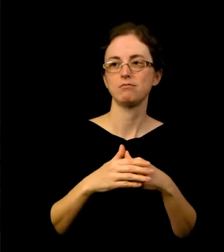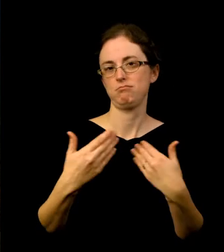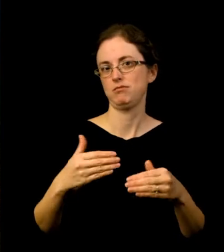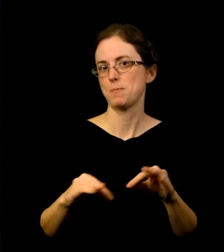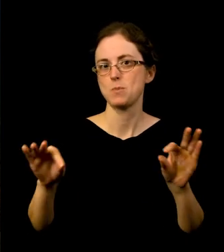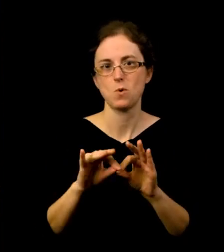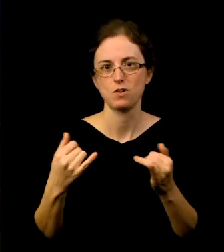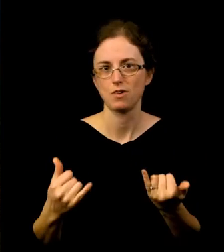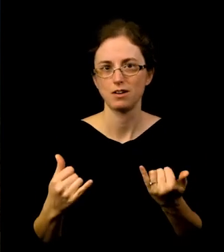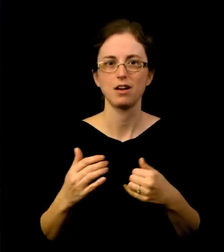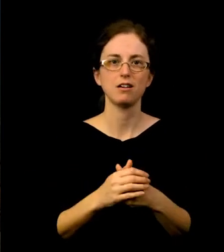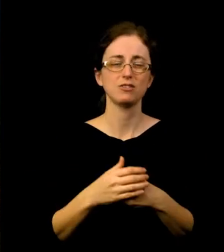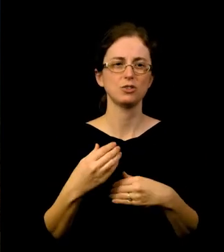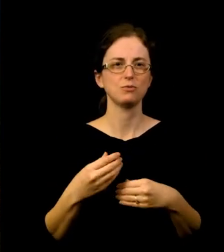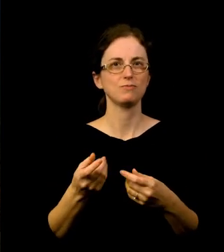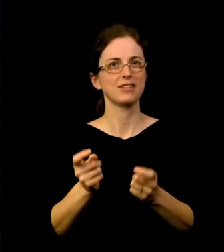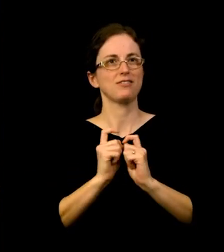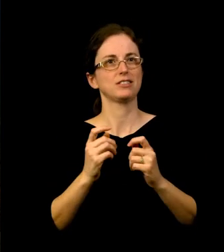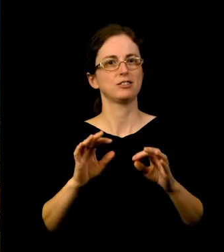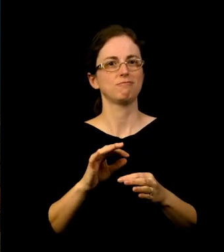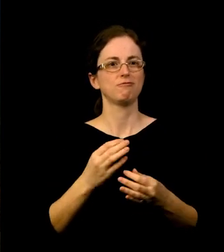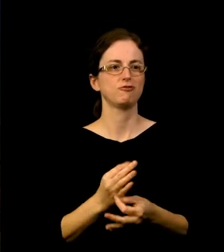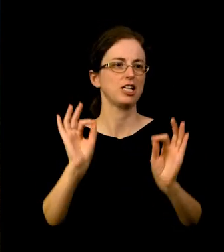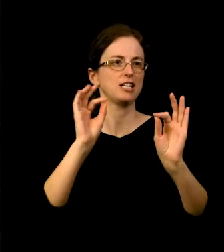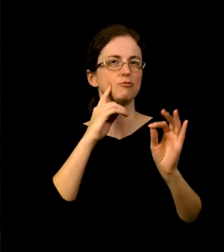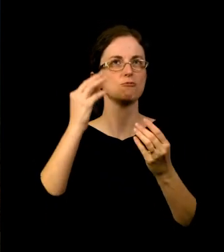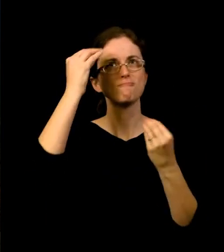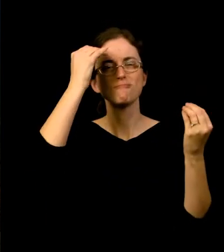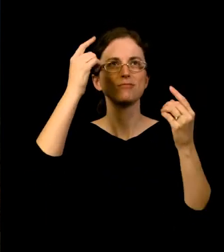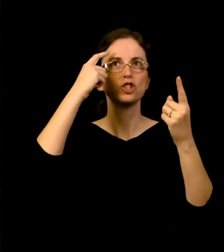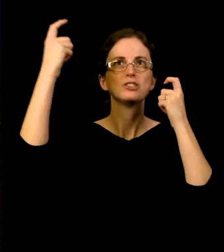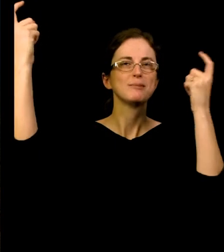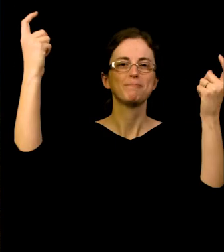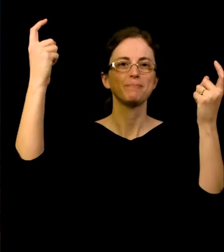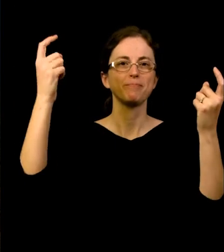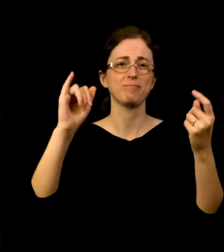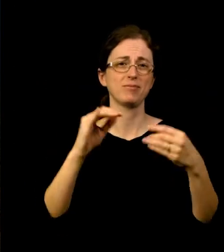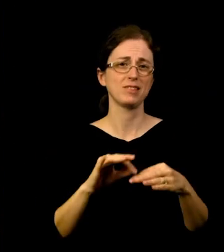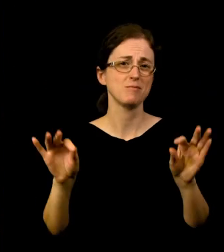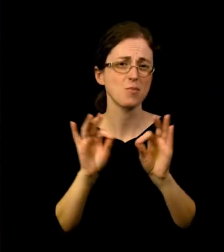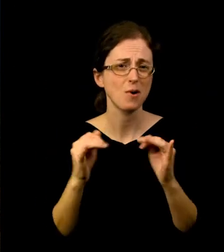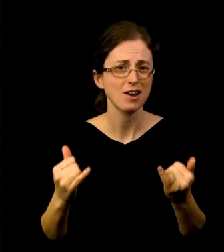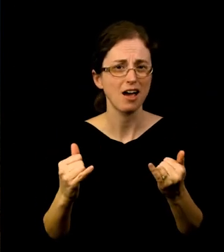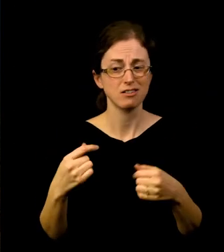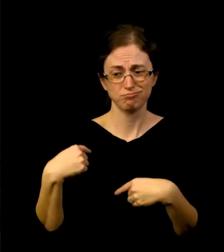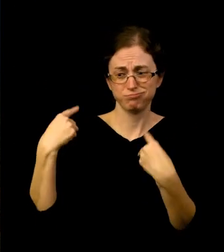gives us the freedom to dream. And it's particularly important as we emerge from the fear and the isolation of the pandemic.